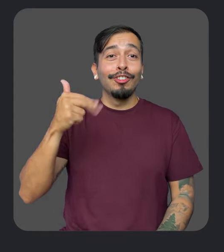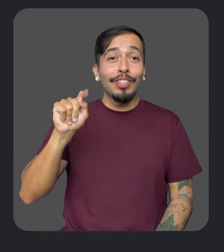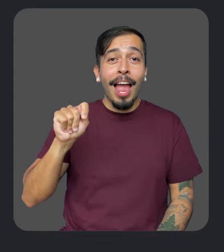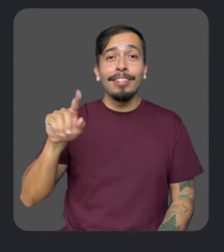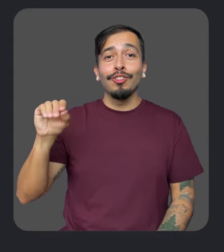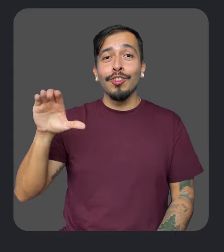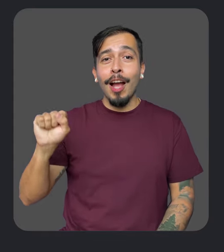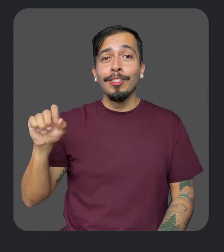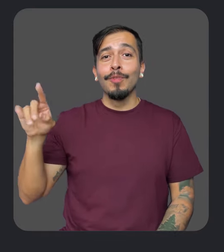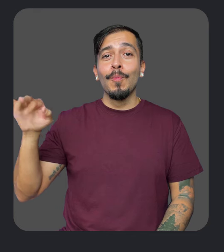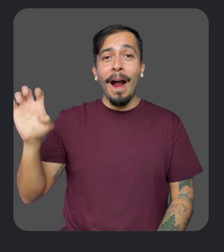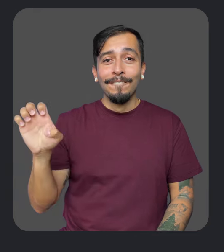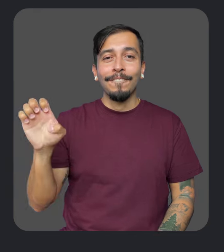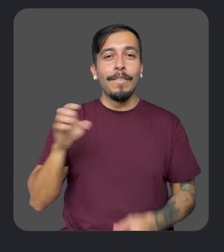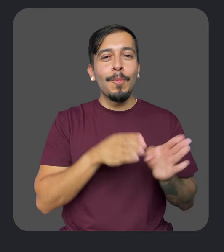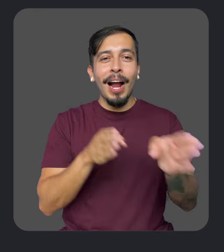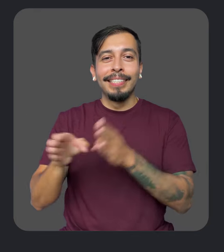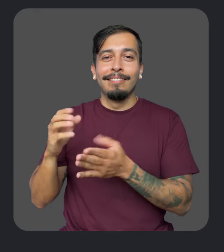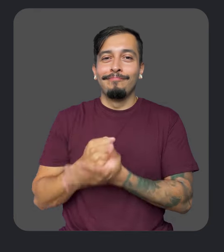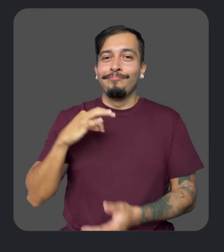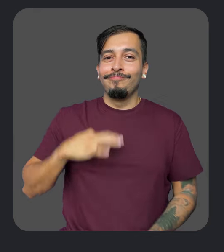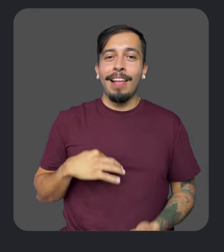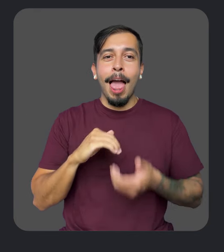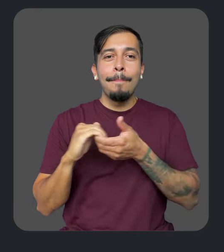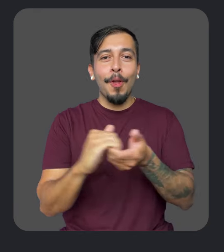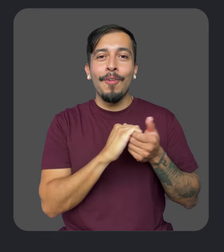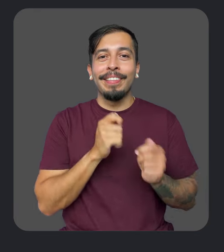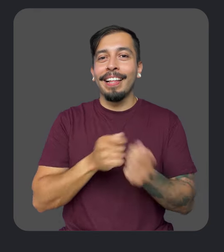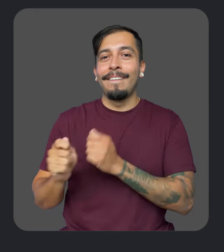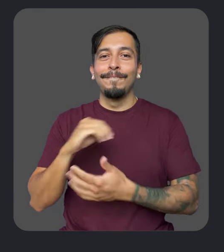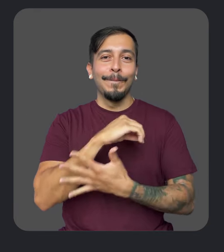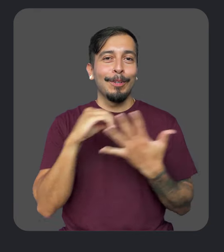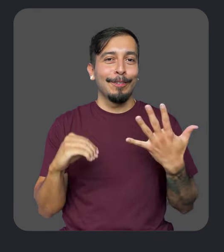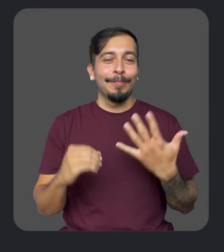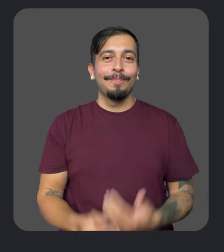Docs, and Drive, and ways to take advantage of collaboration and editing features.